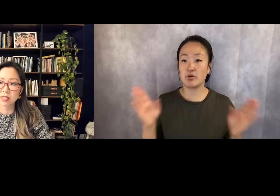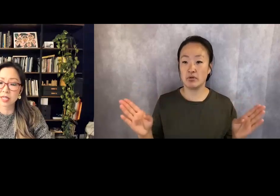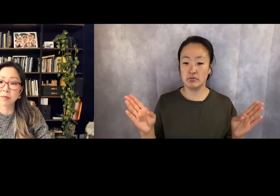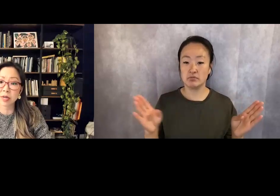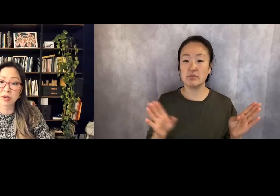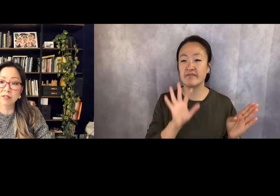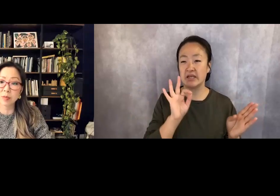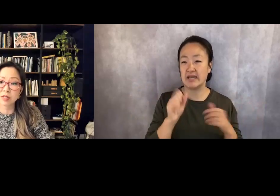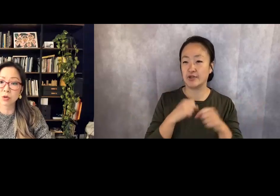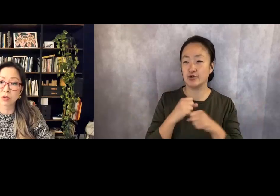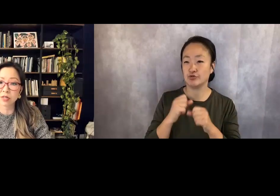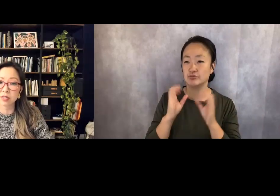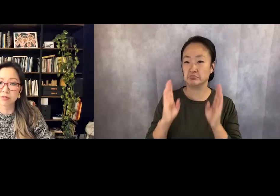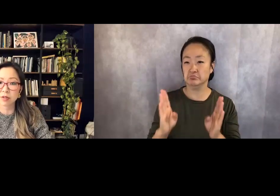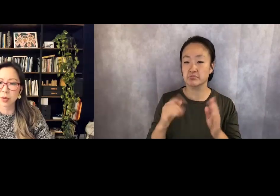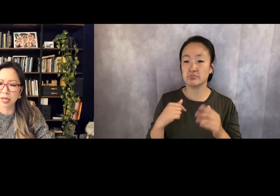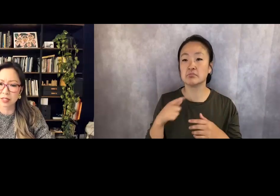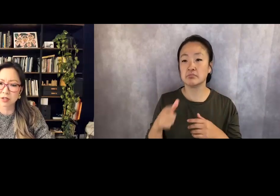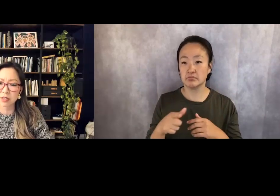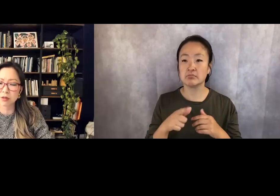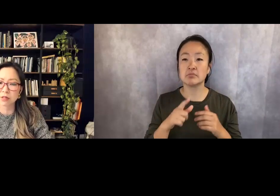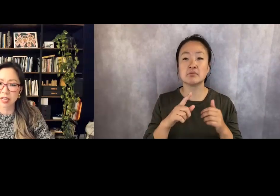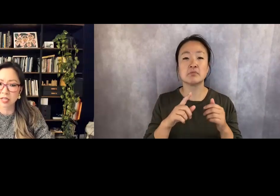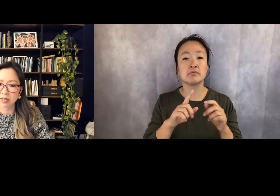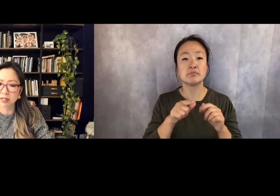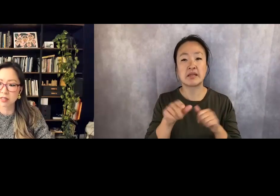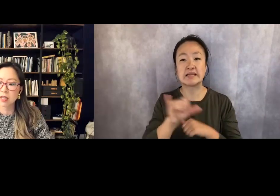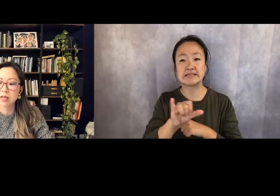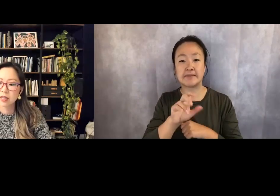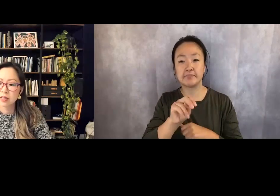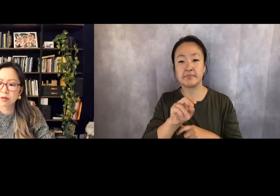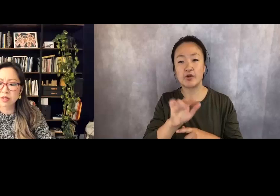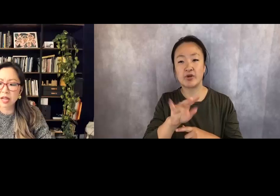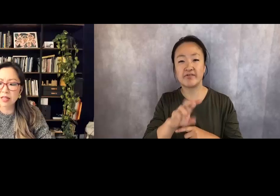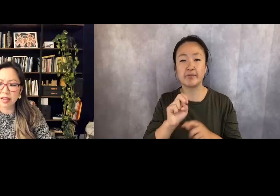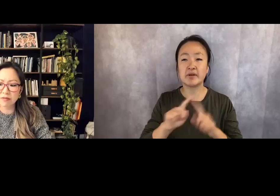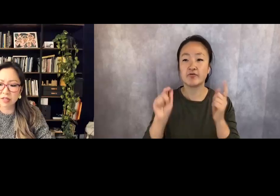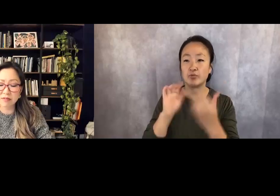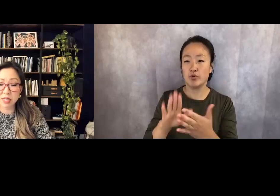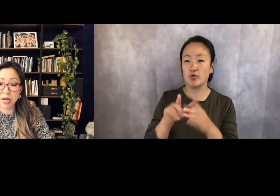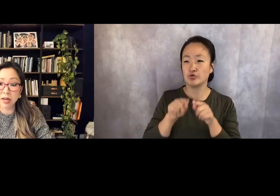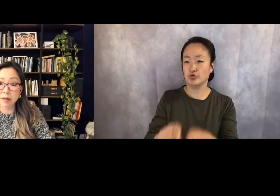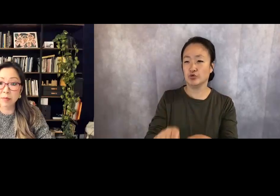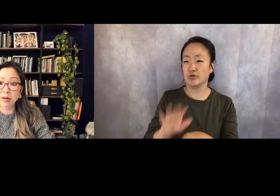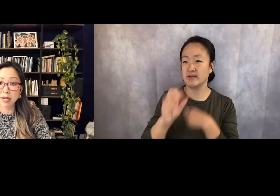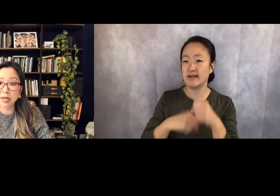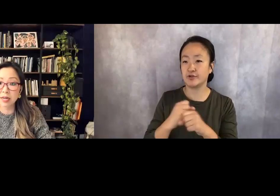the same narratives, but in totally different ways. During those nine years, there was a lot of life lived. I got married.